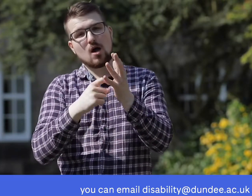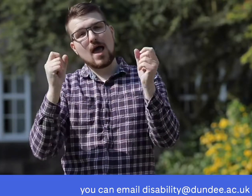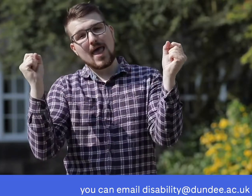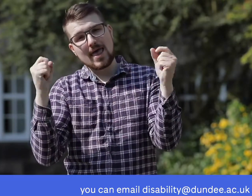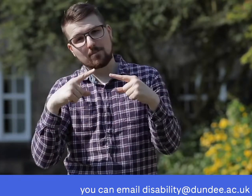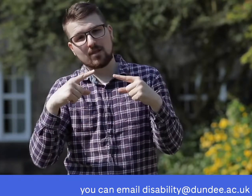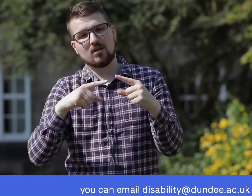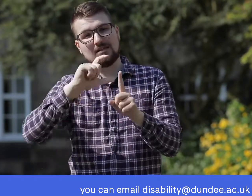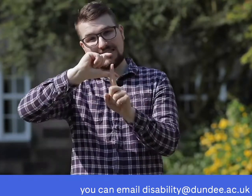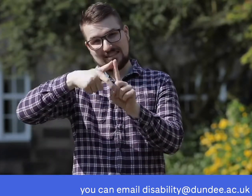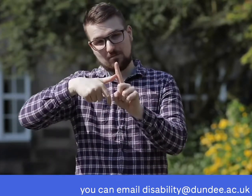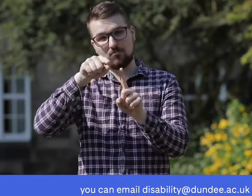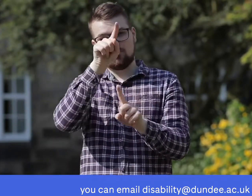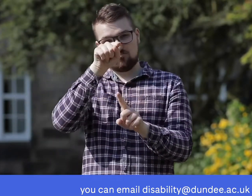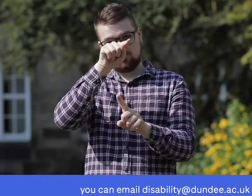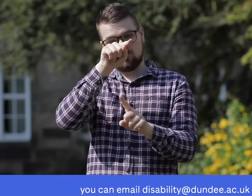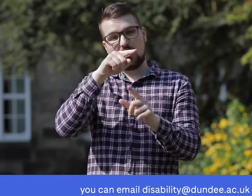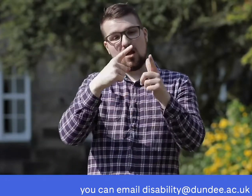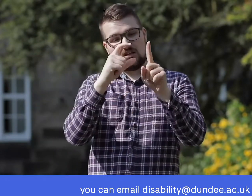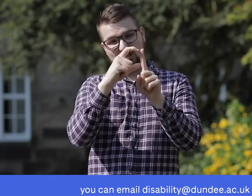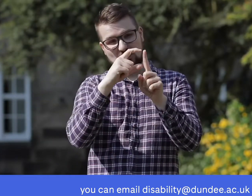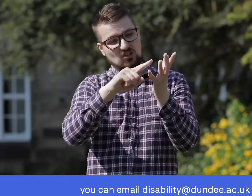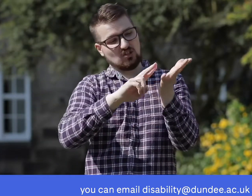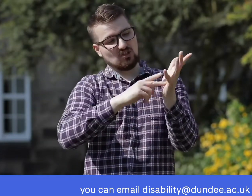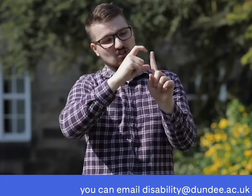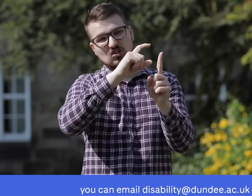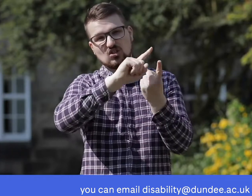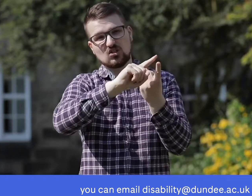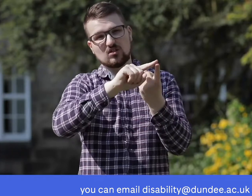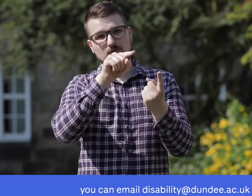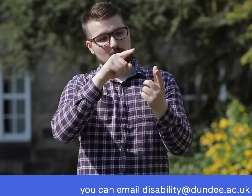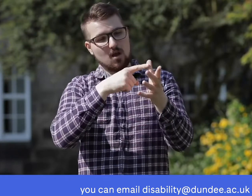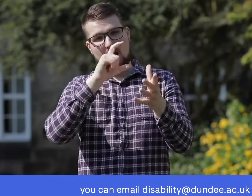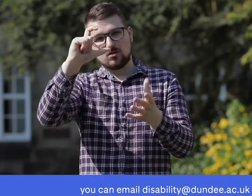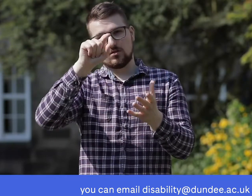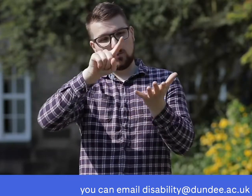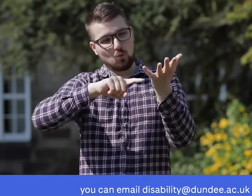you can email disability@dundee.ac.uk